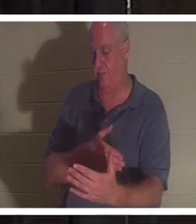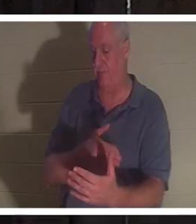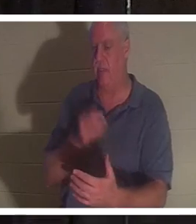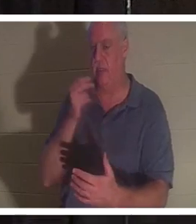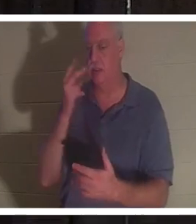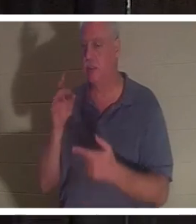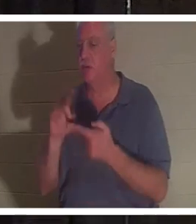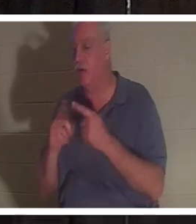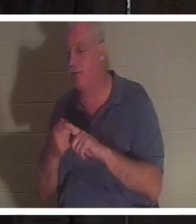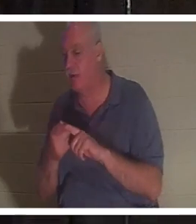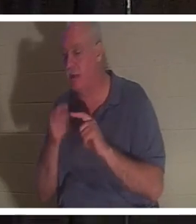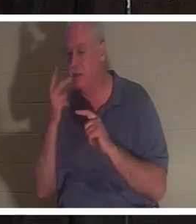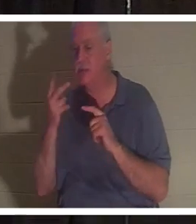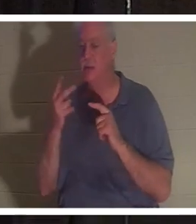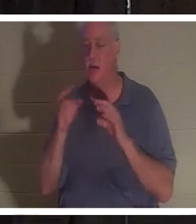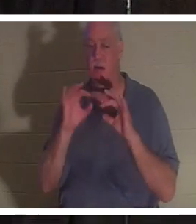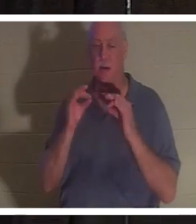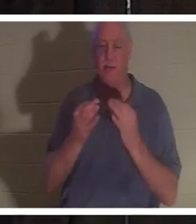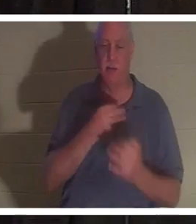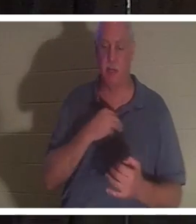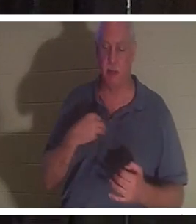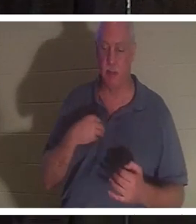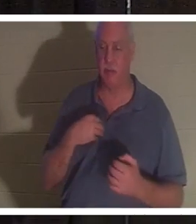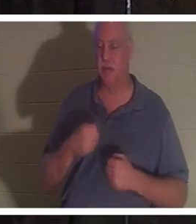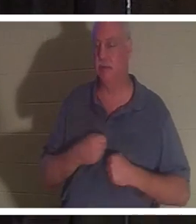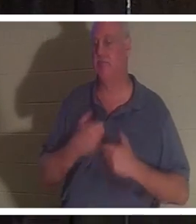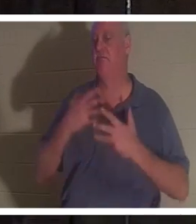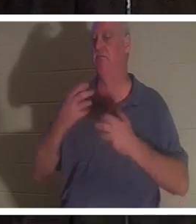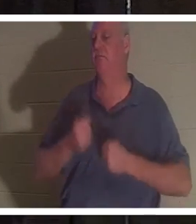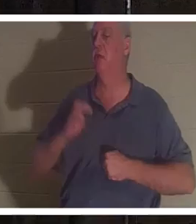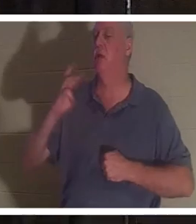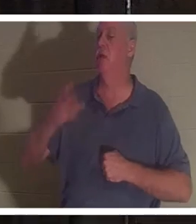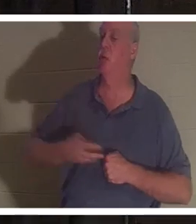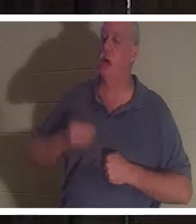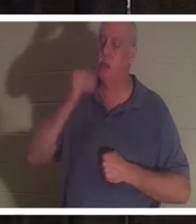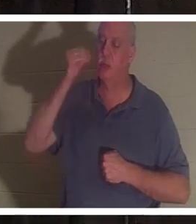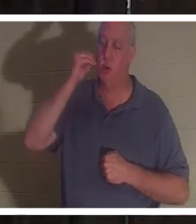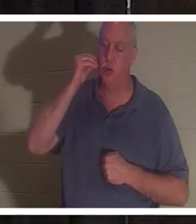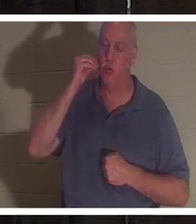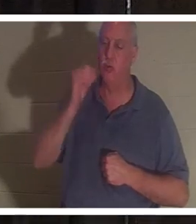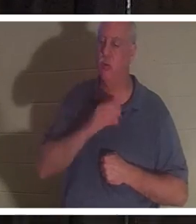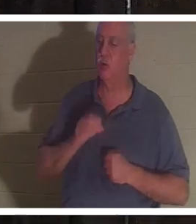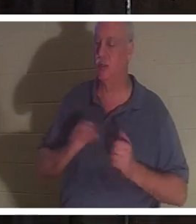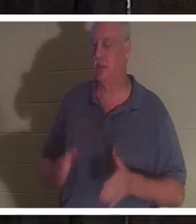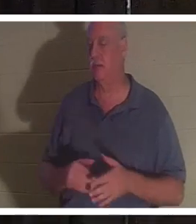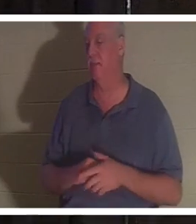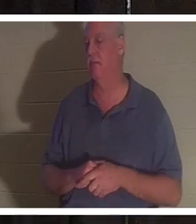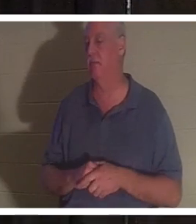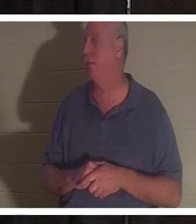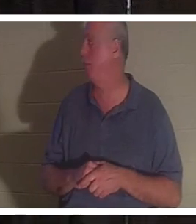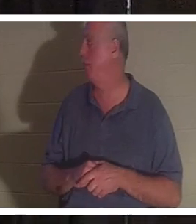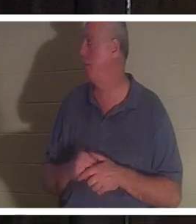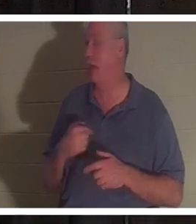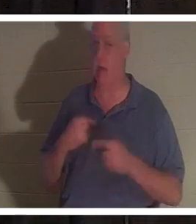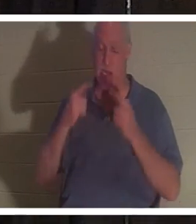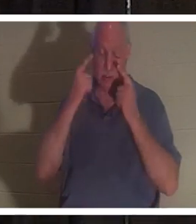relatives and they were all singing, "Welcome home Christine". I was in tears just hearing her, you